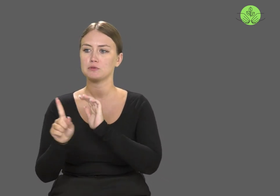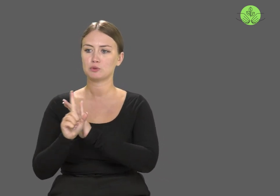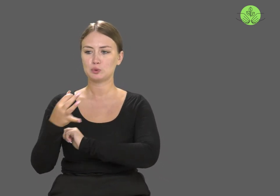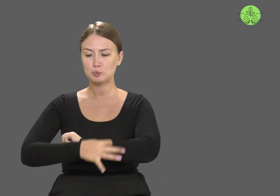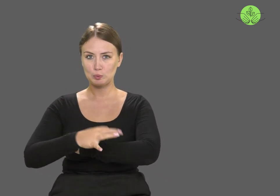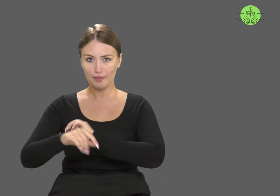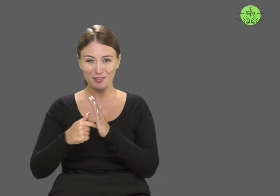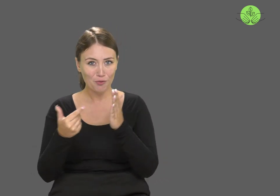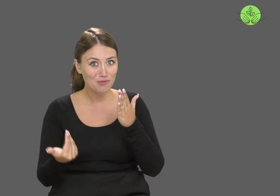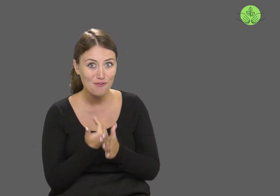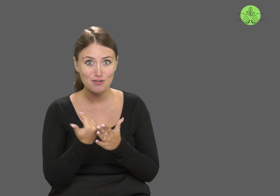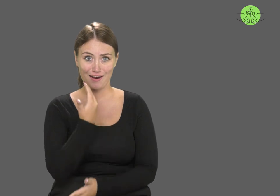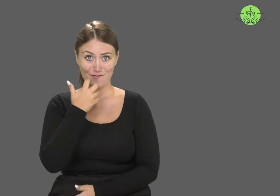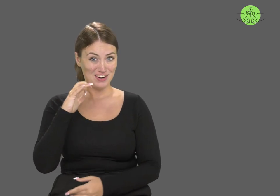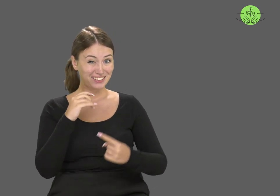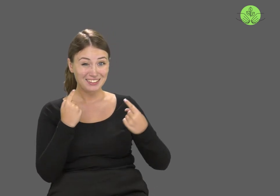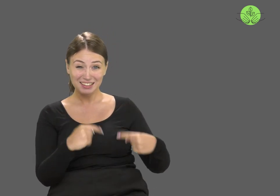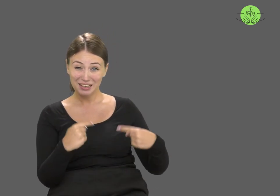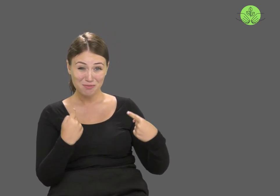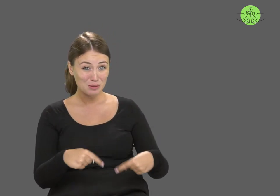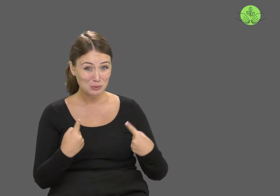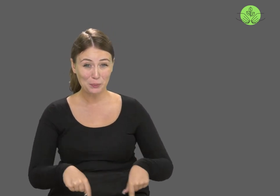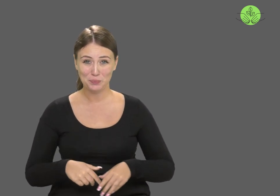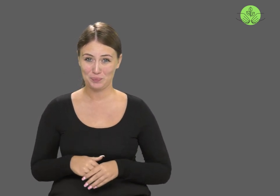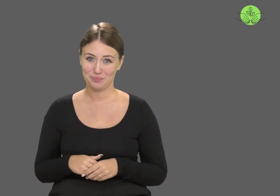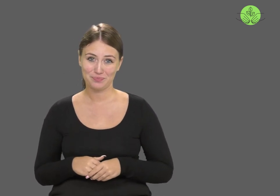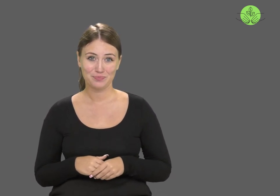or the opportunity to study, were modern "inventions."